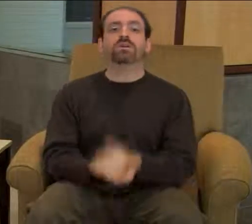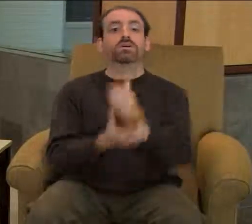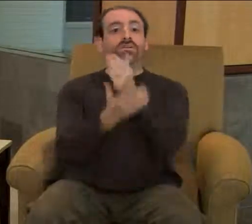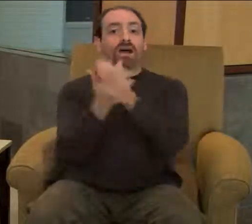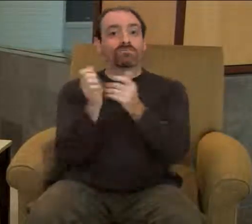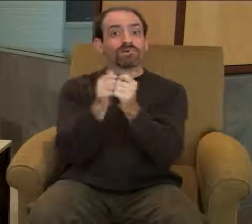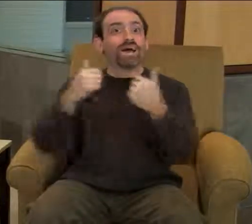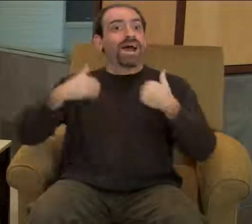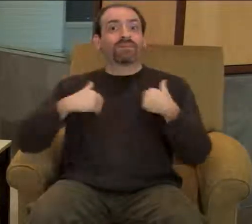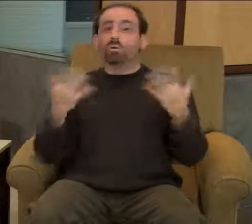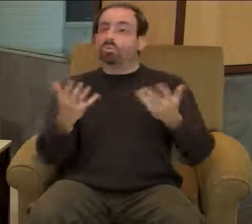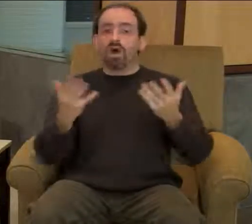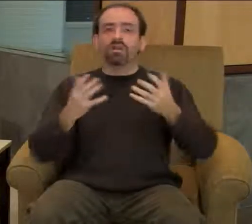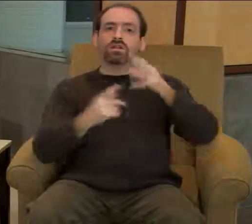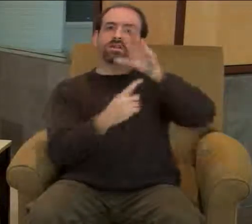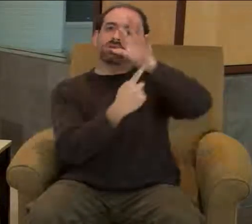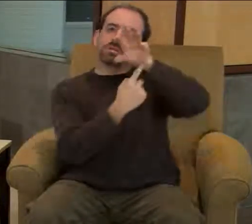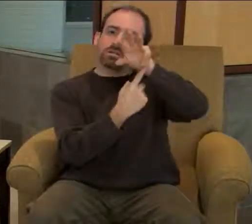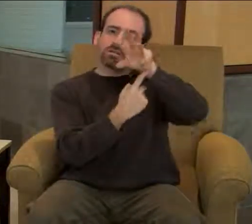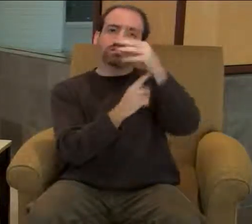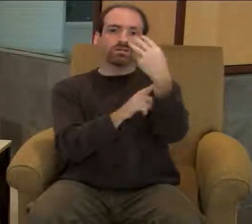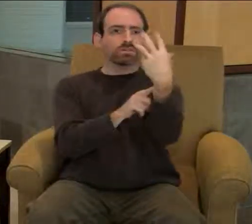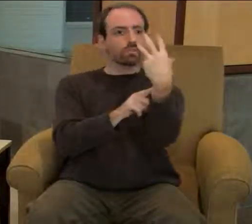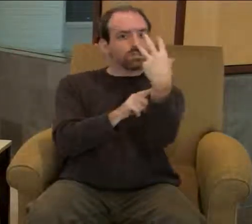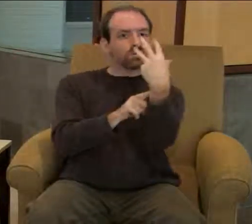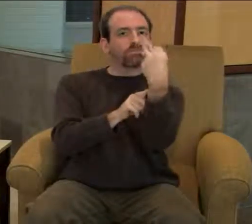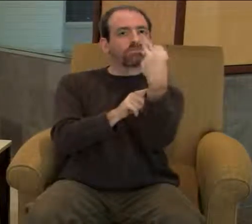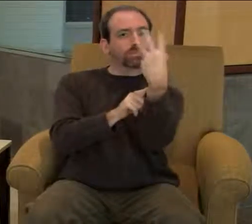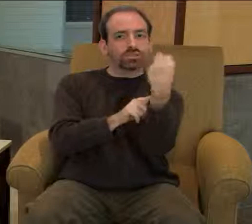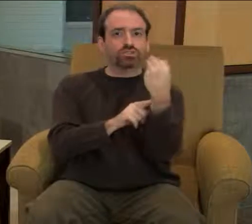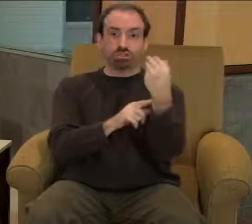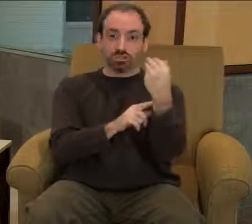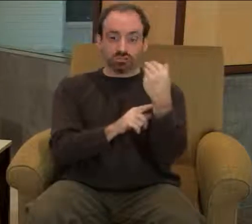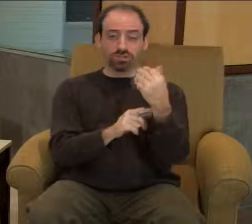Some models have built-in camera or video capabilities.